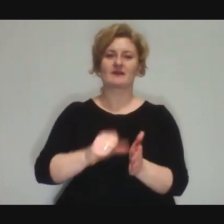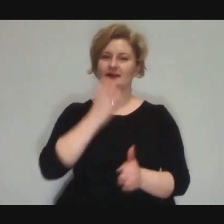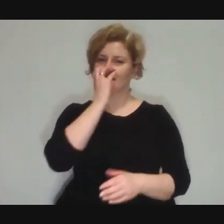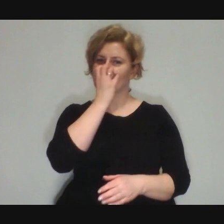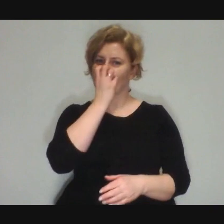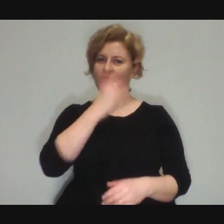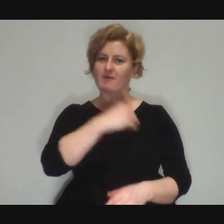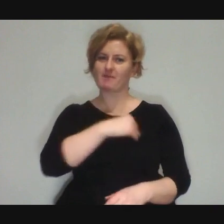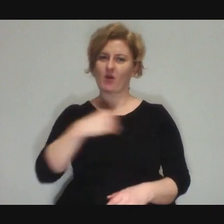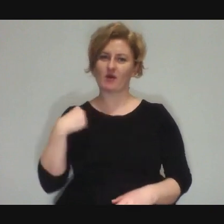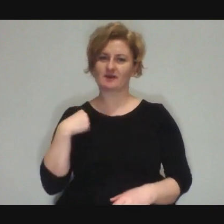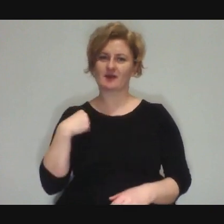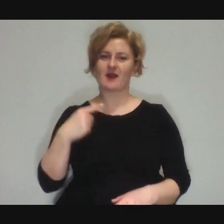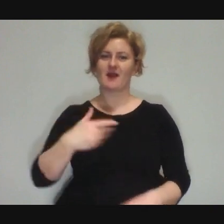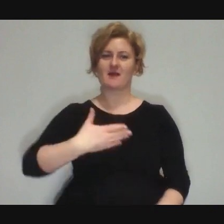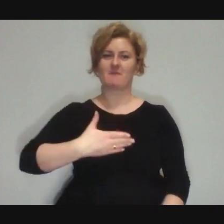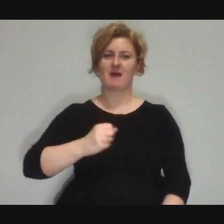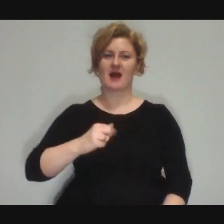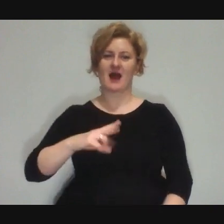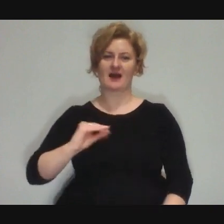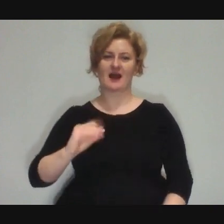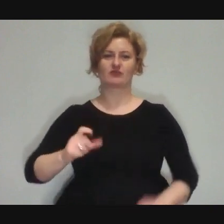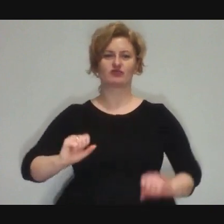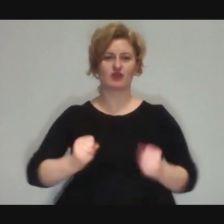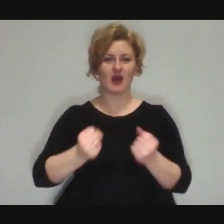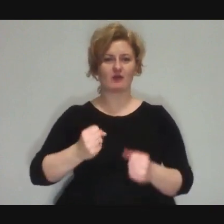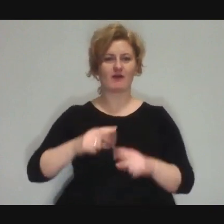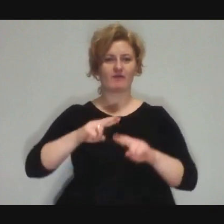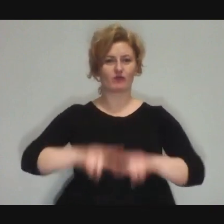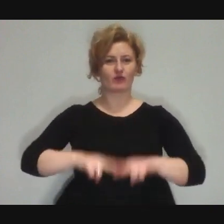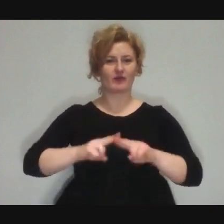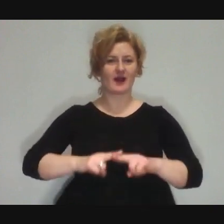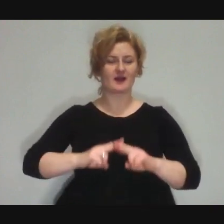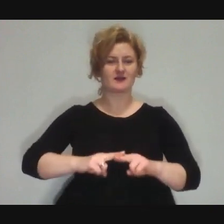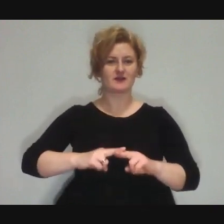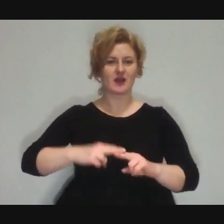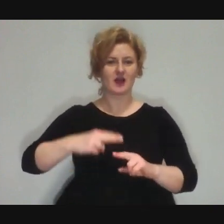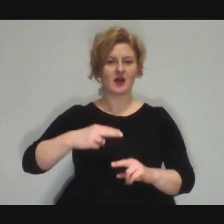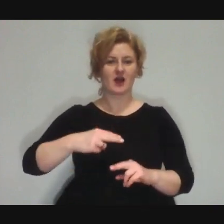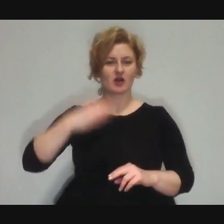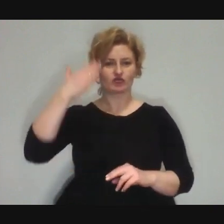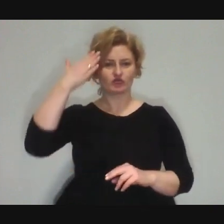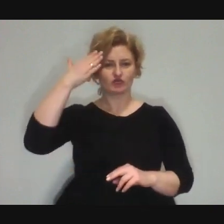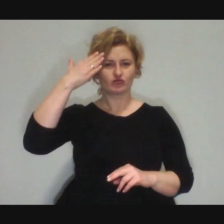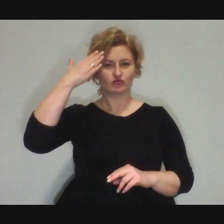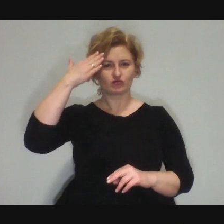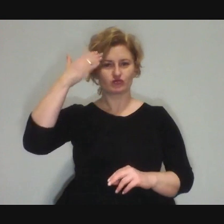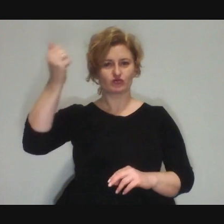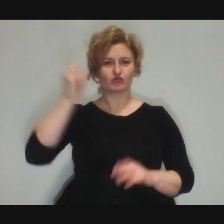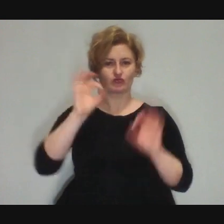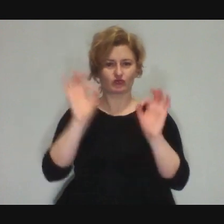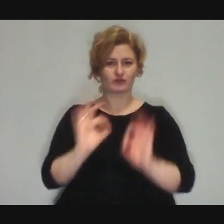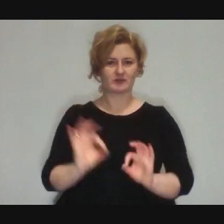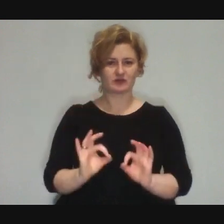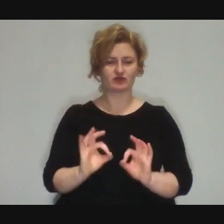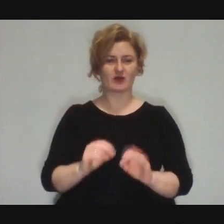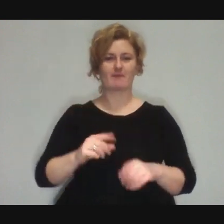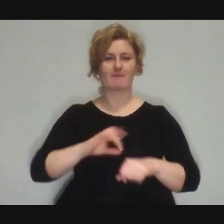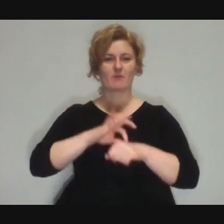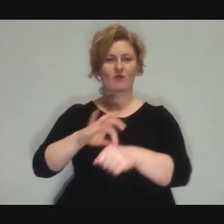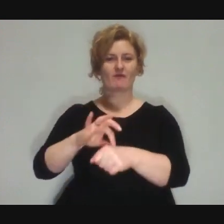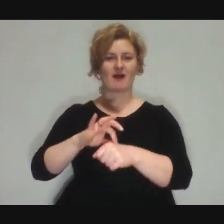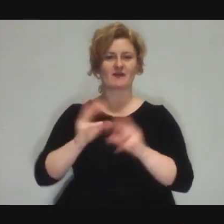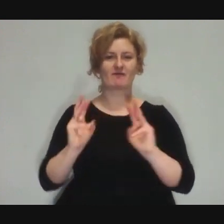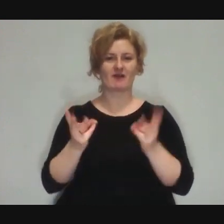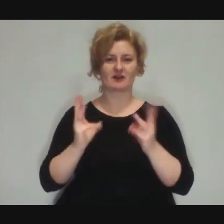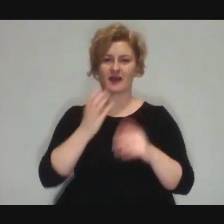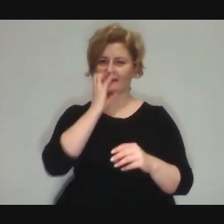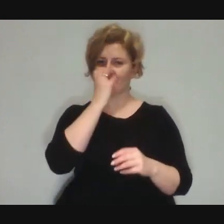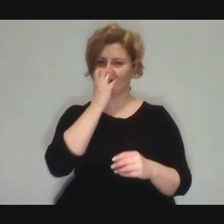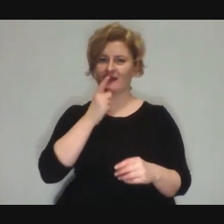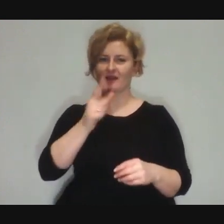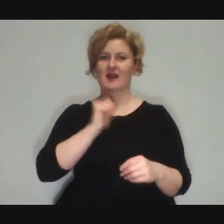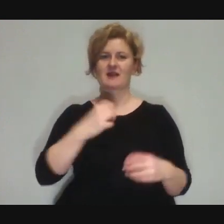Because Marek is active in the Fundacja Sztukmistrze, he is an animator, he runs circus workshops, he is also a circus artist.